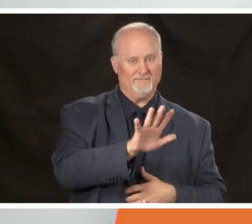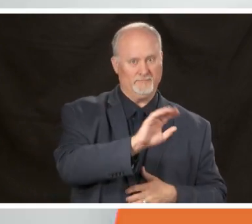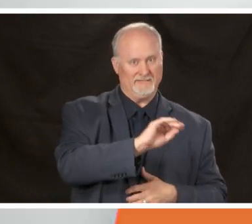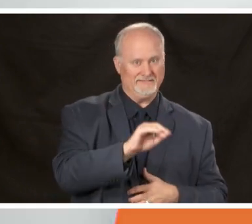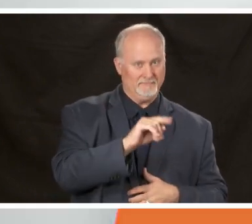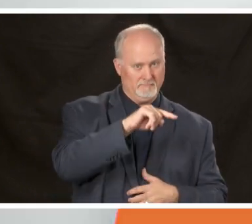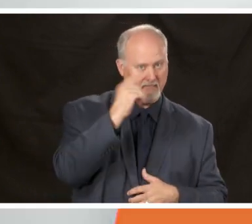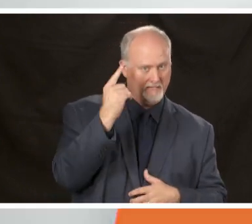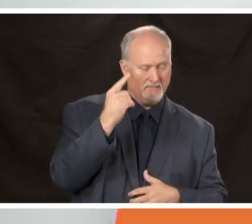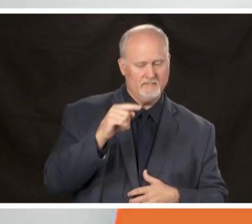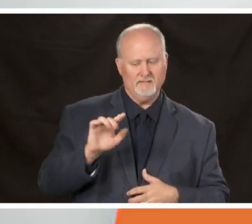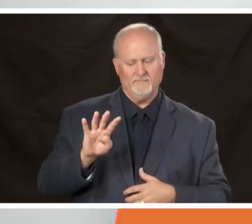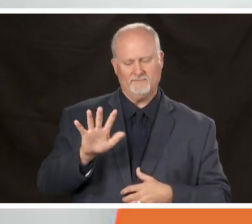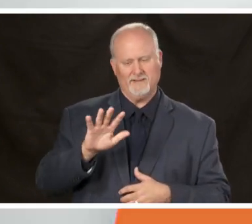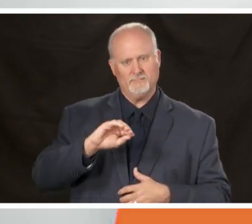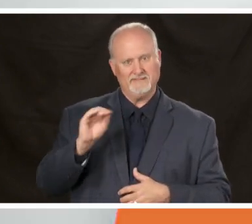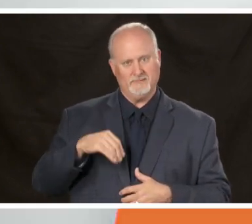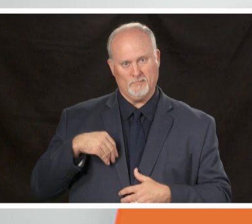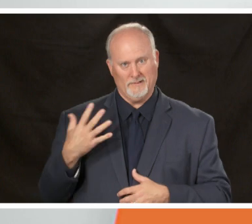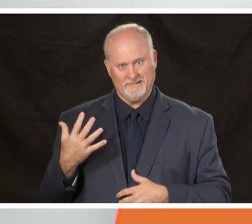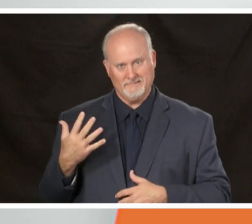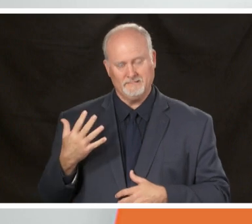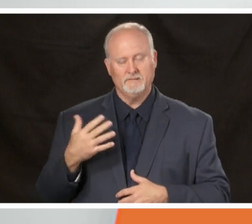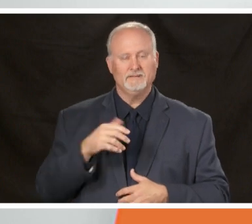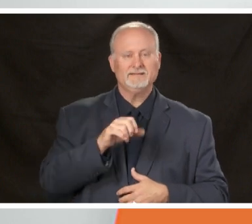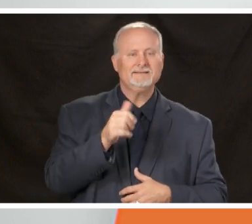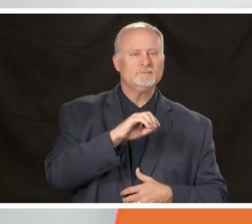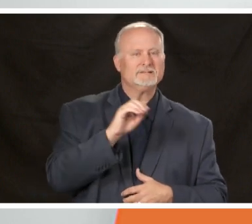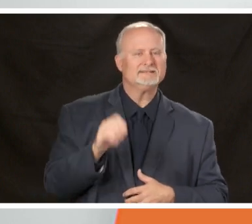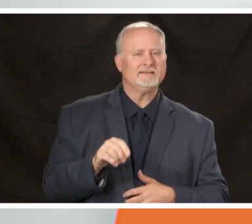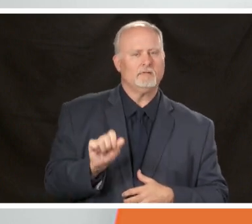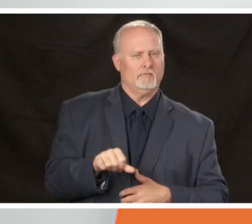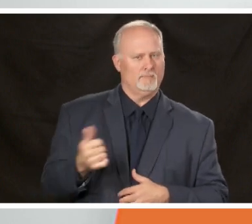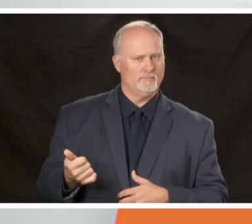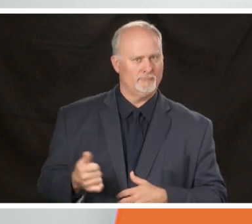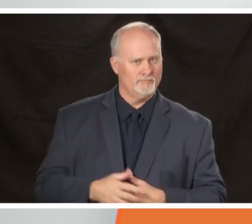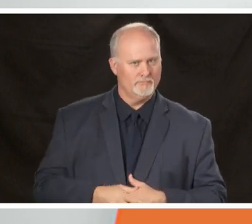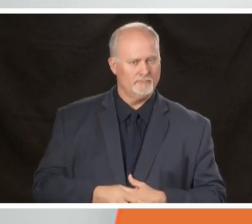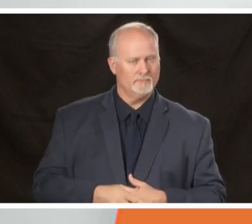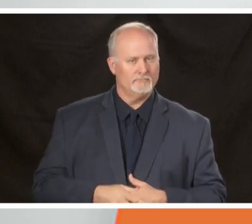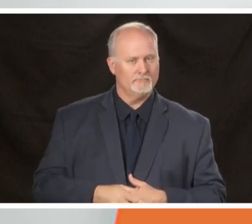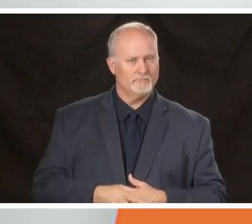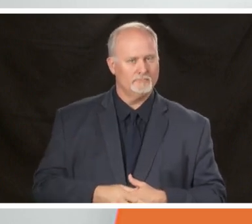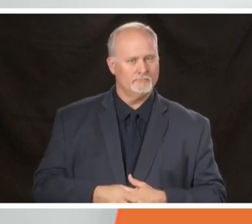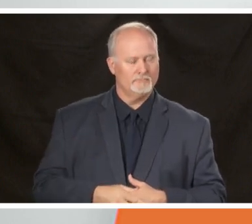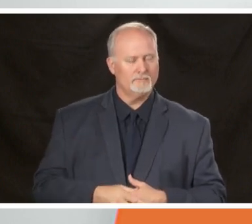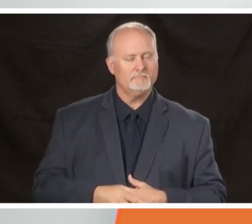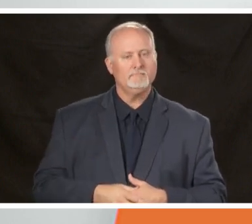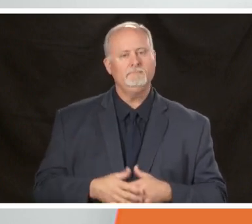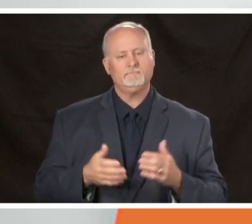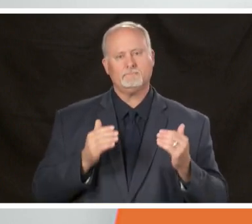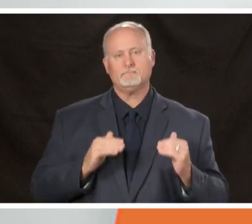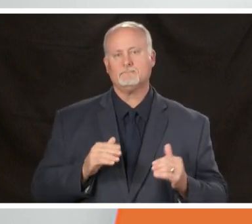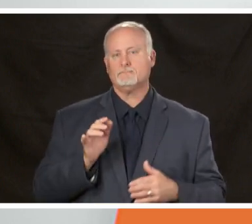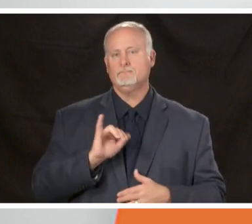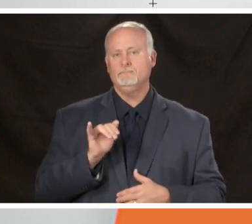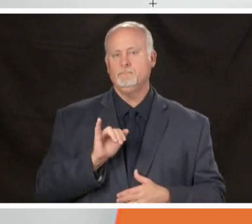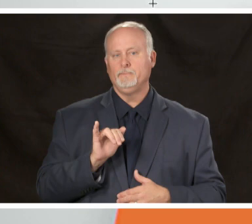forty five percent white and ten percent other we also have a total number of